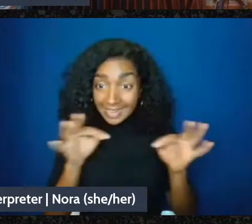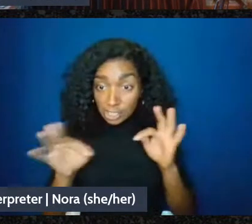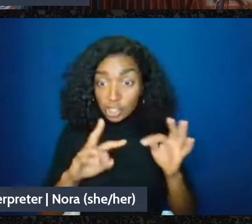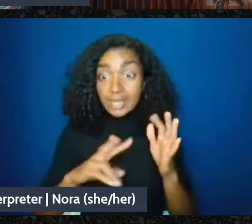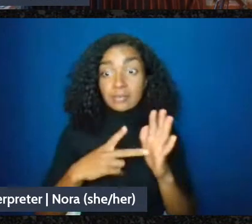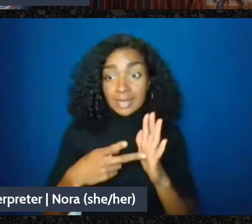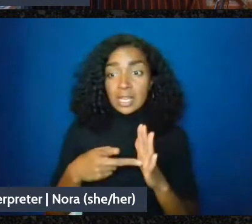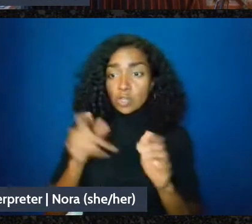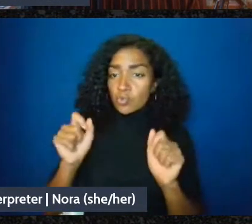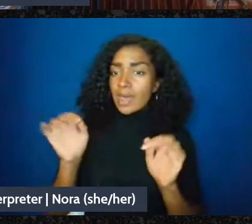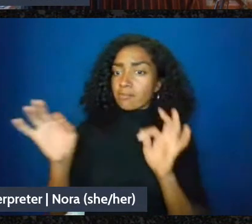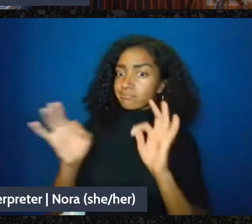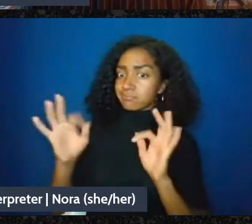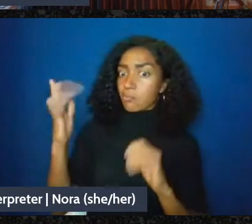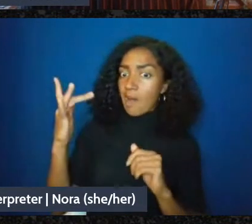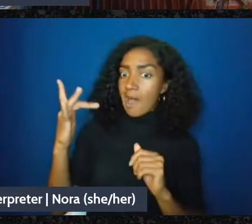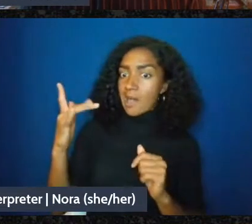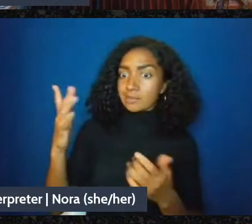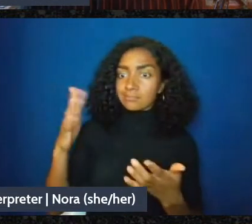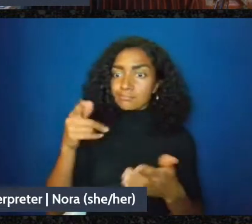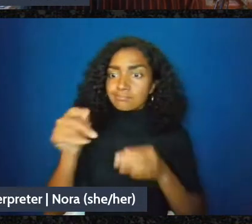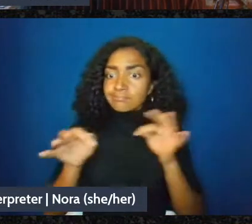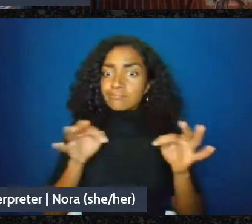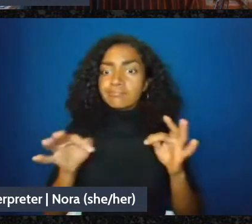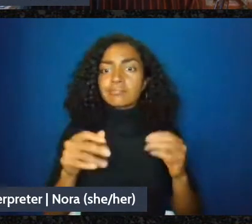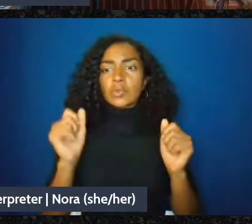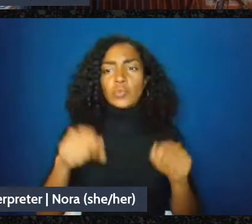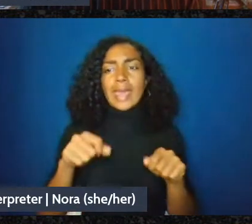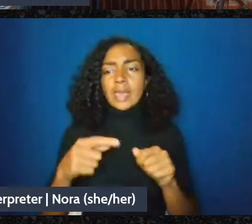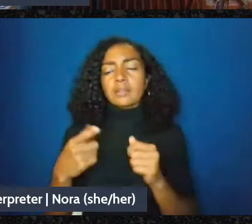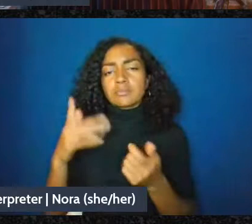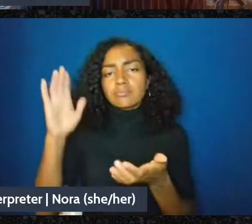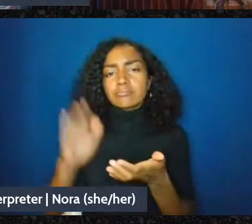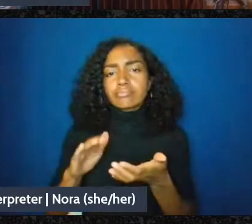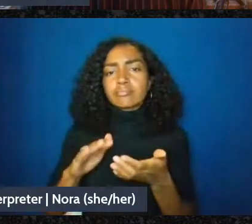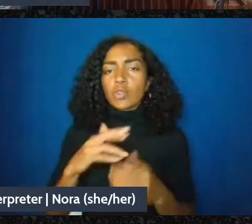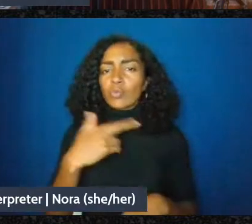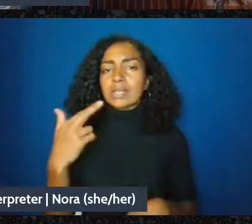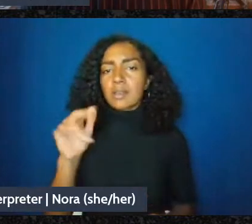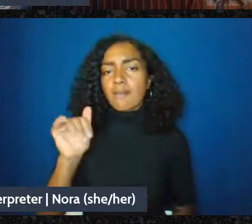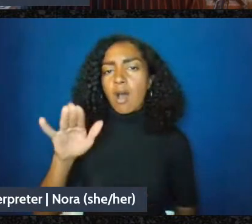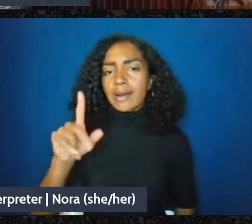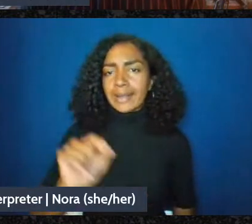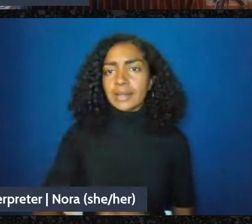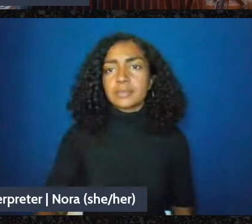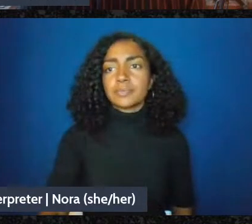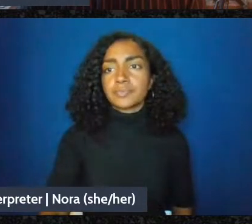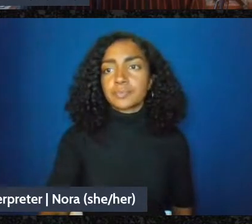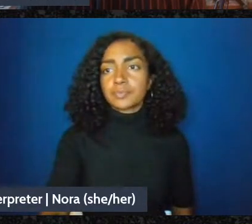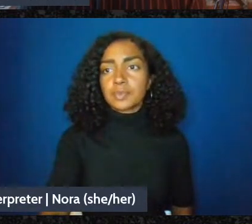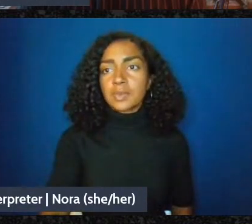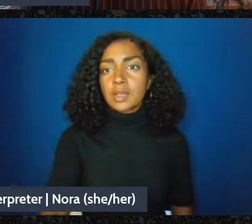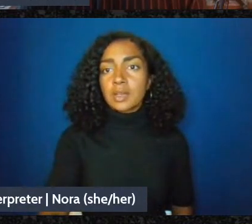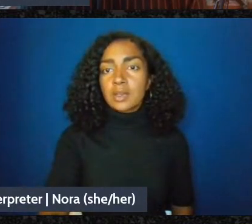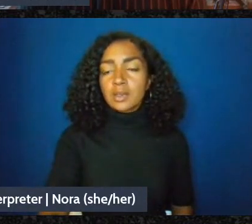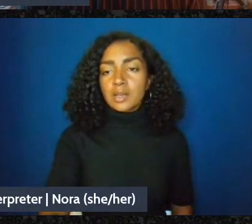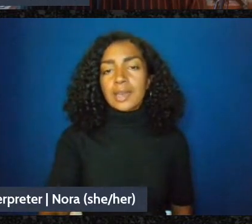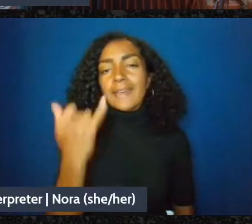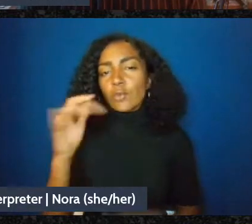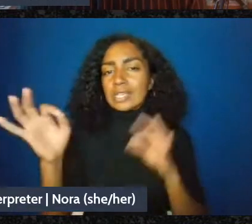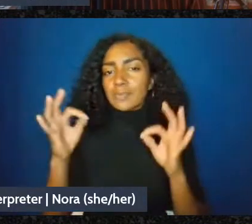If you received a - if you did not receive a 1099 it's possible you still may get one but it's